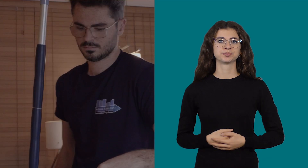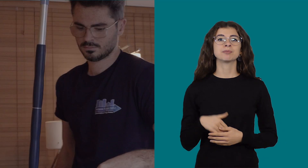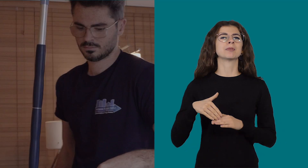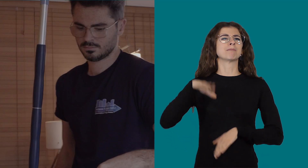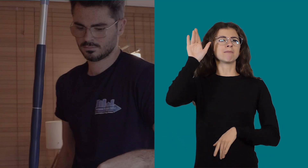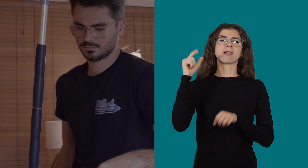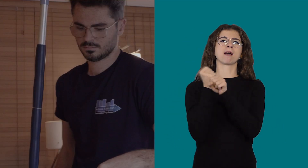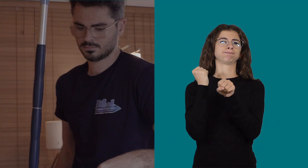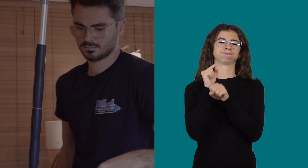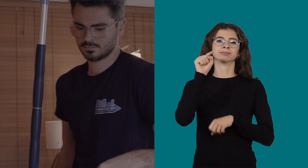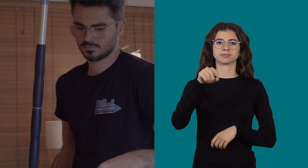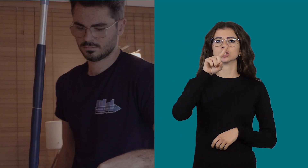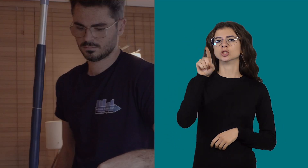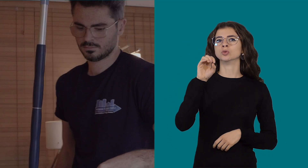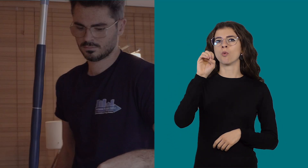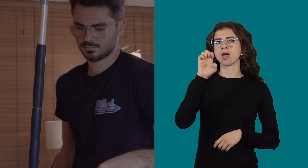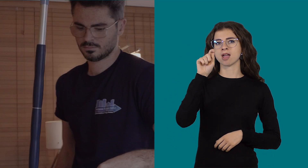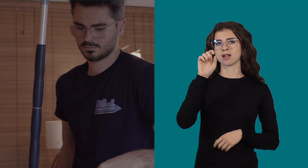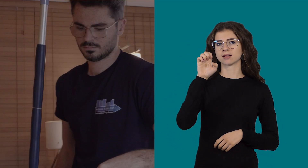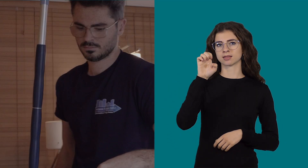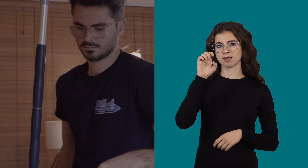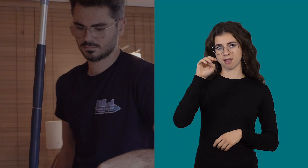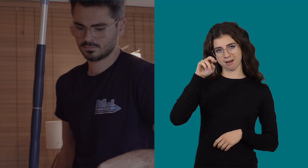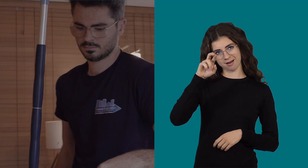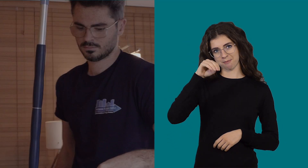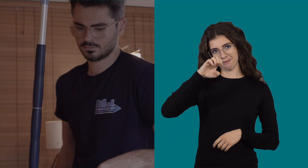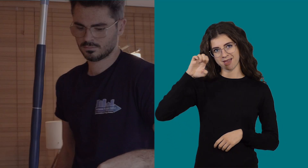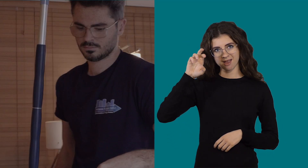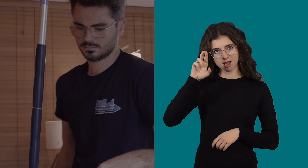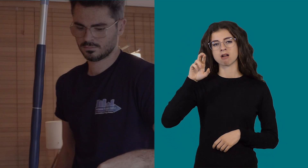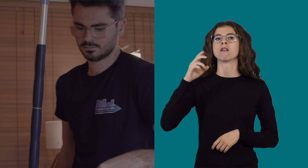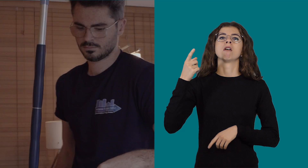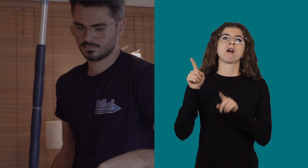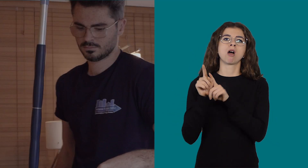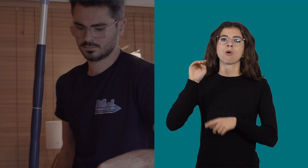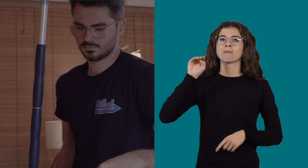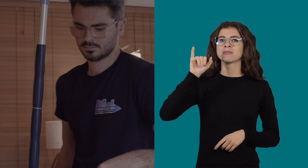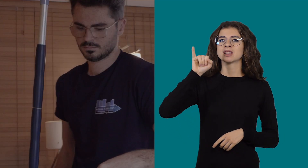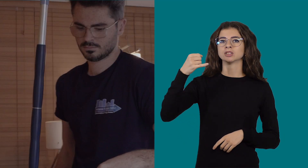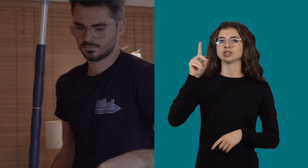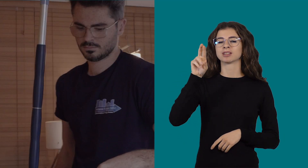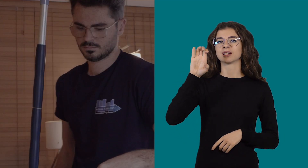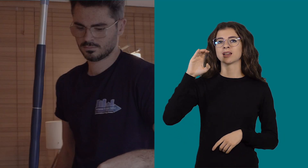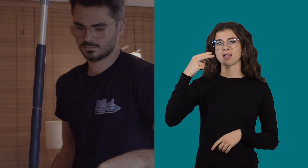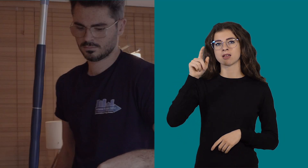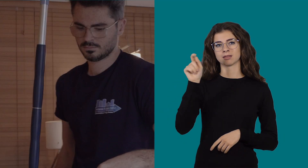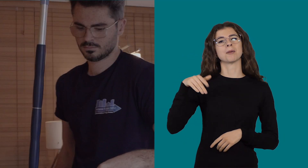He works most often in Zoetermeer and Mijdrecht,